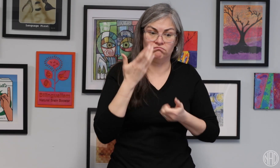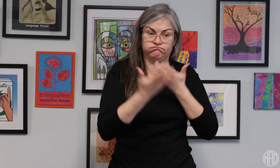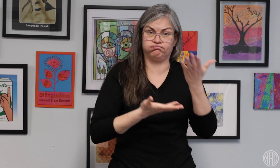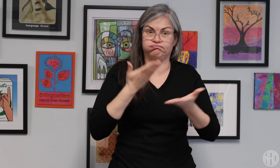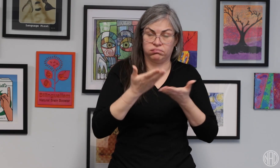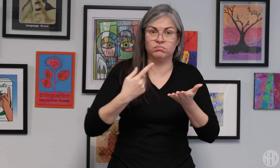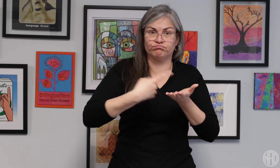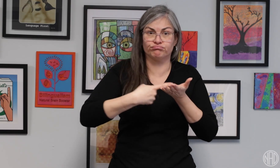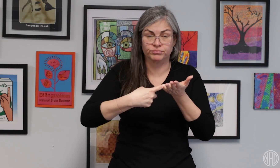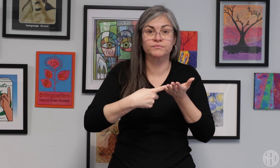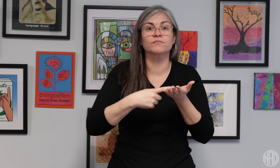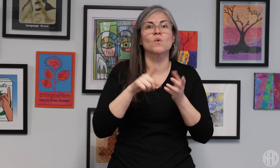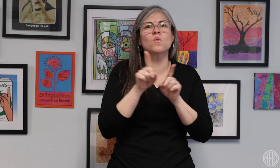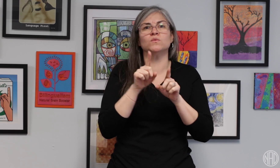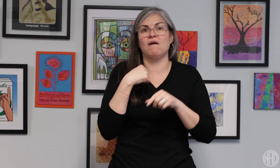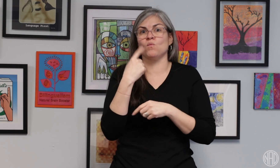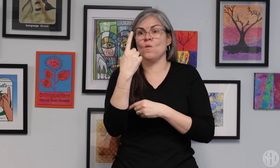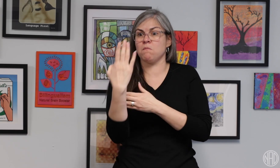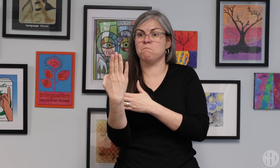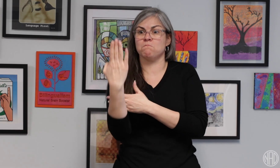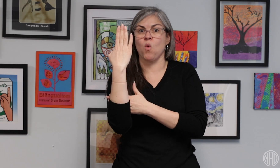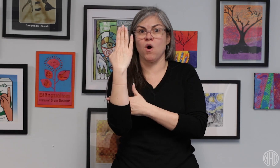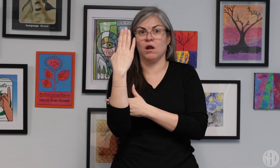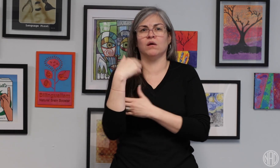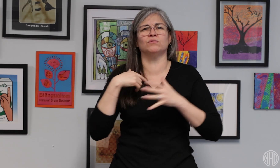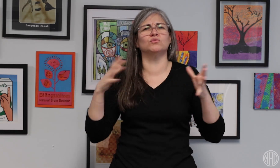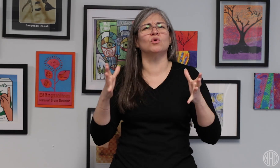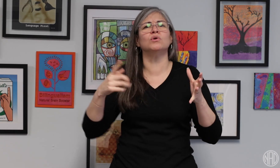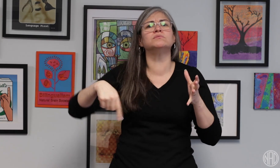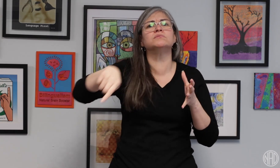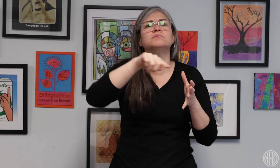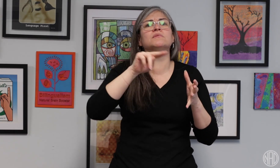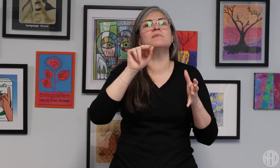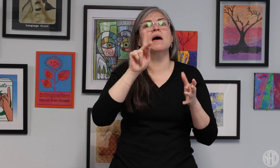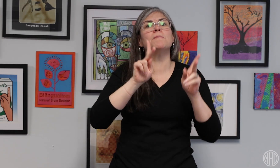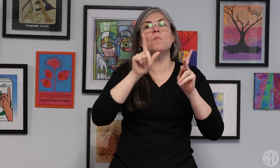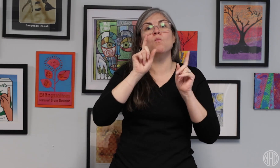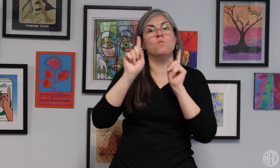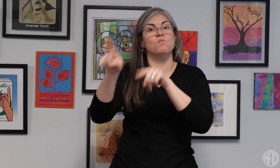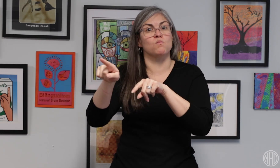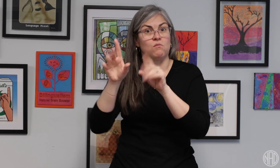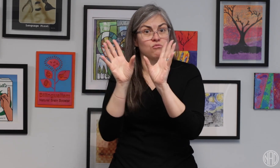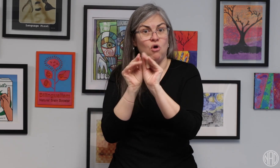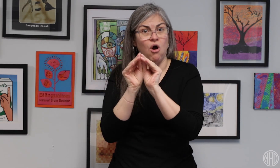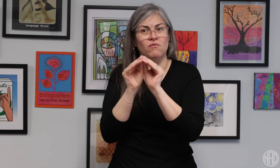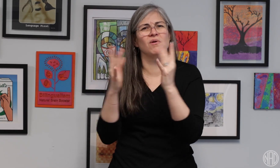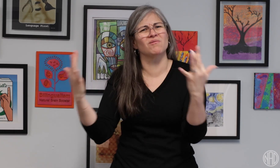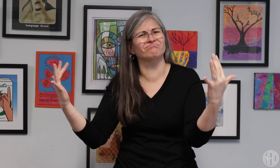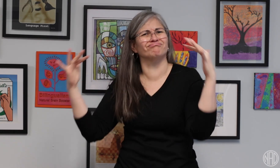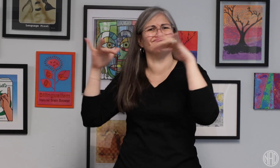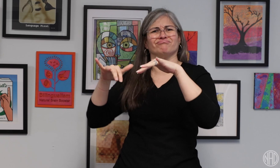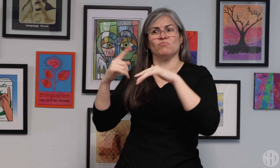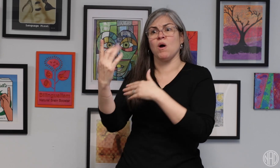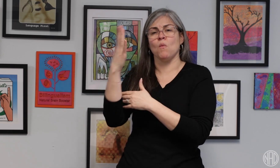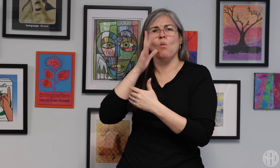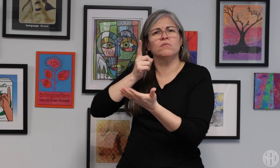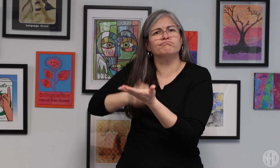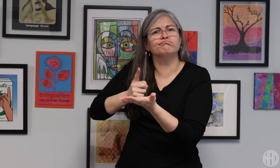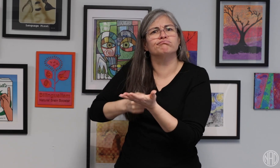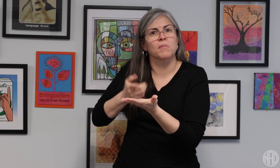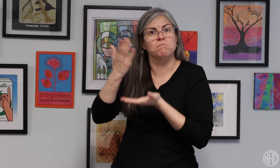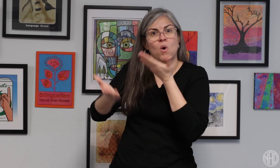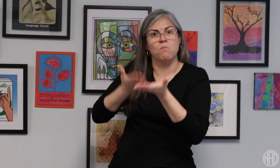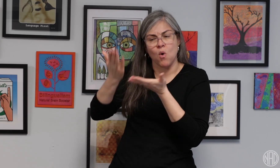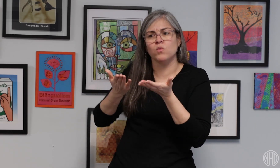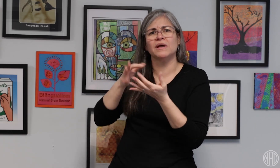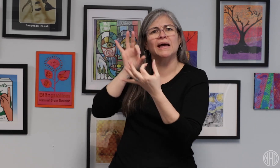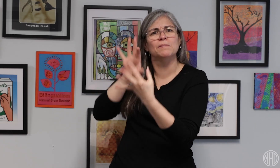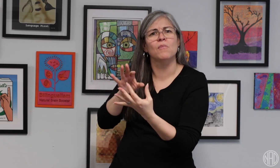There will be an opportunity one morning for all NAD members to attend and discuss and share ideas